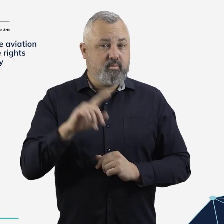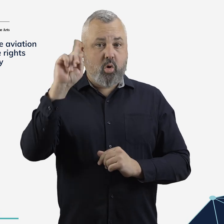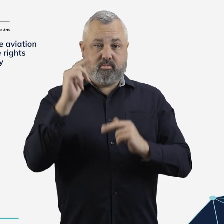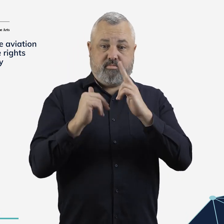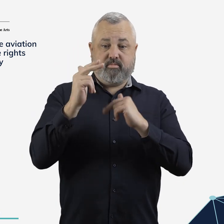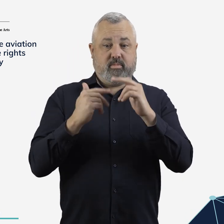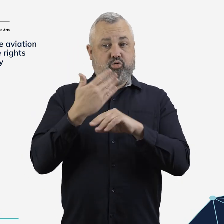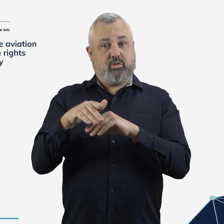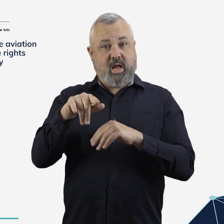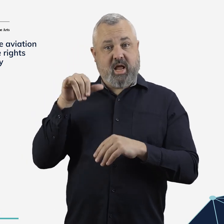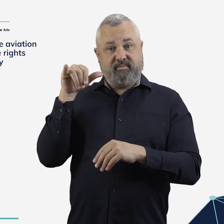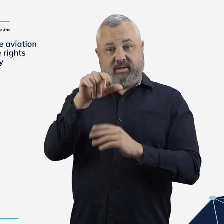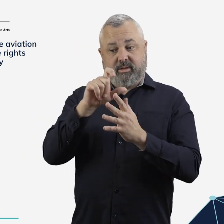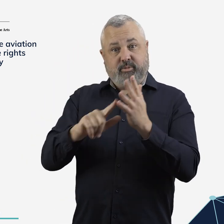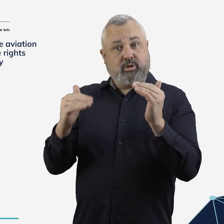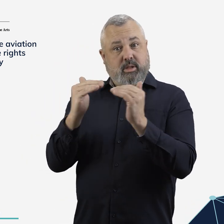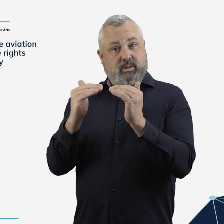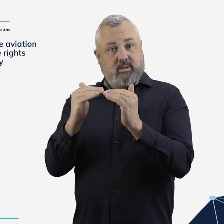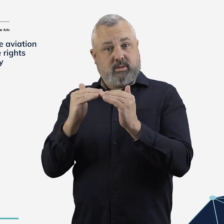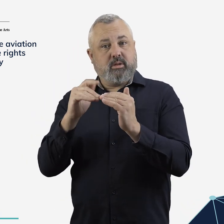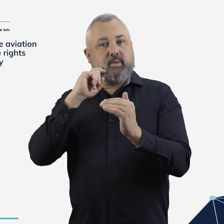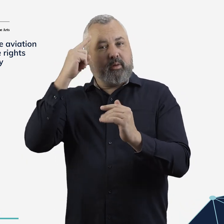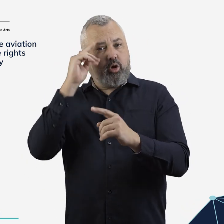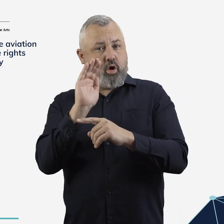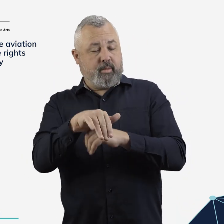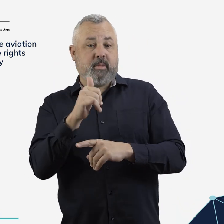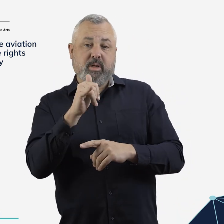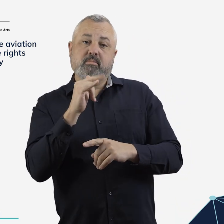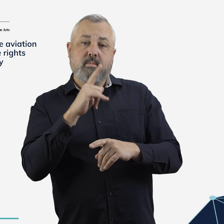In developing the new aviation-specific disability standards, we will consider options to